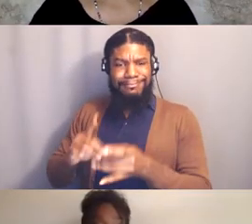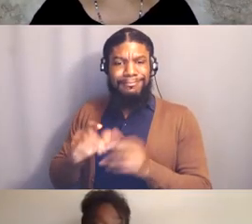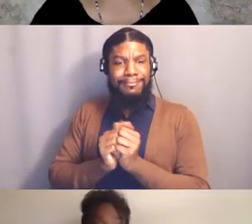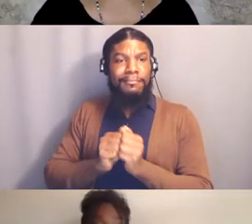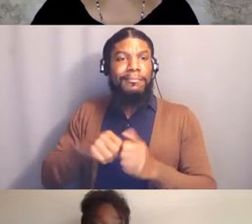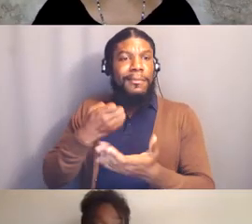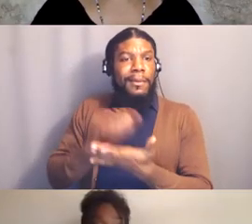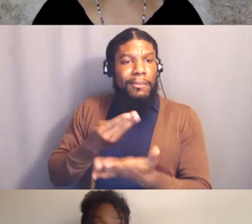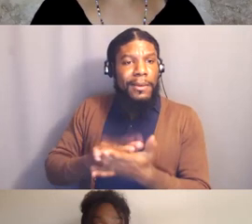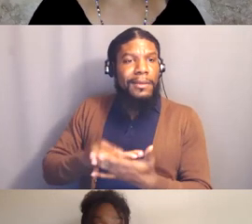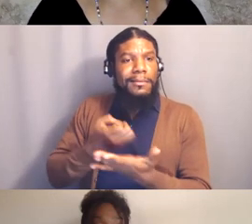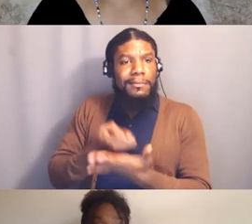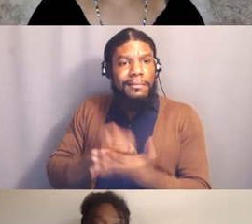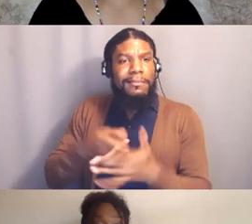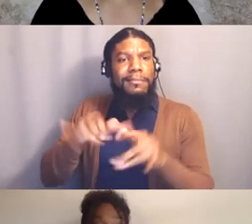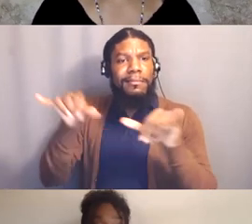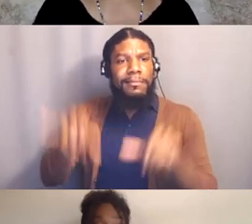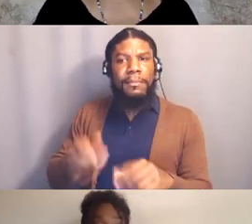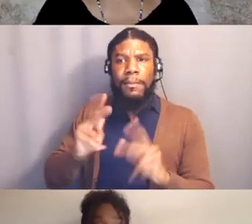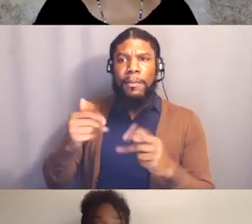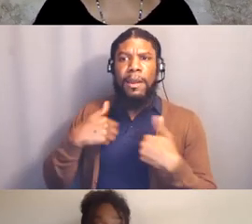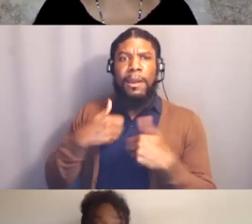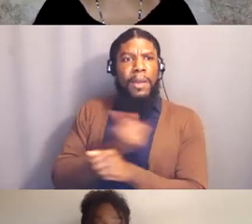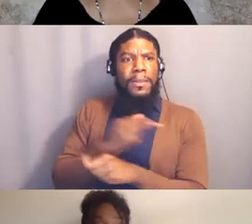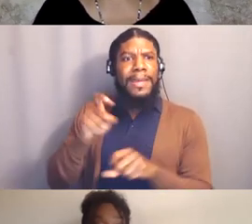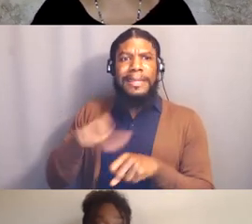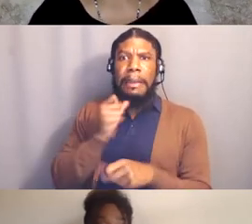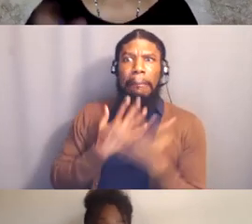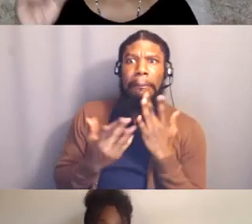where people have all of what they need and most of what they want, right?